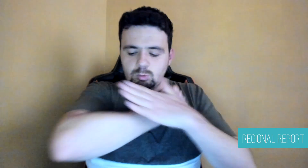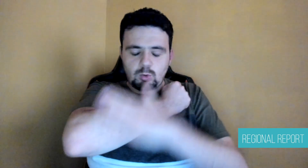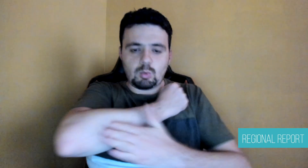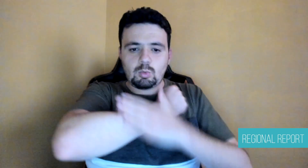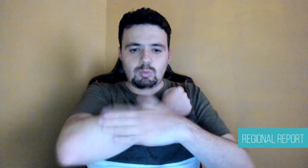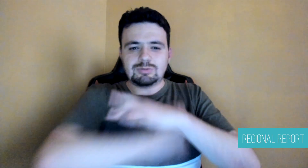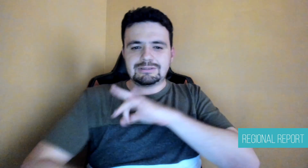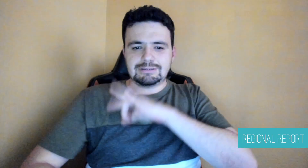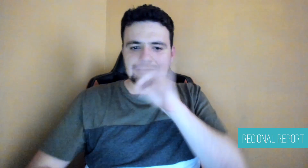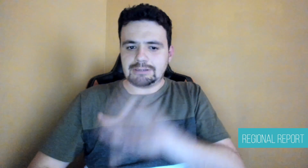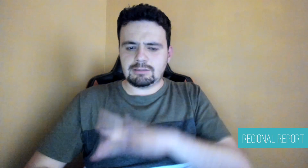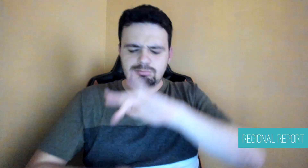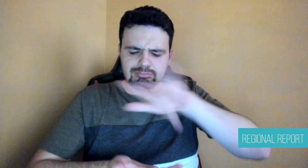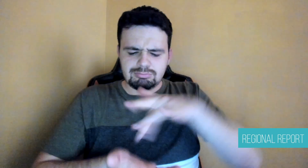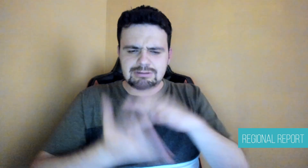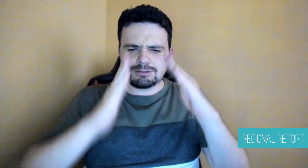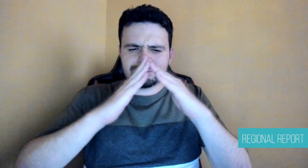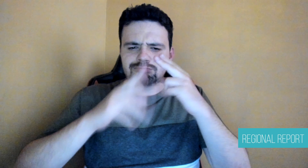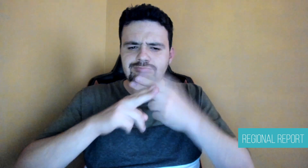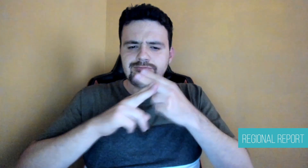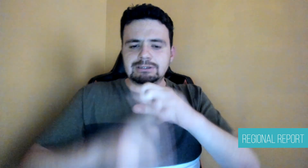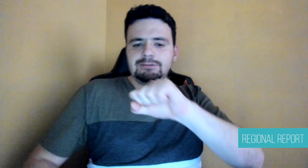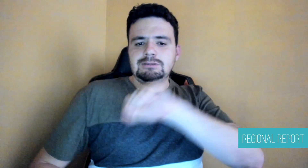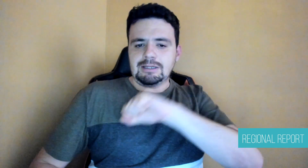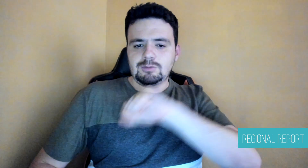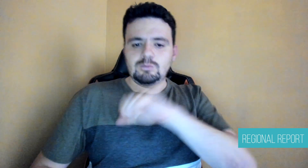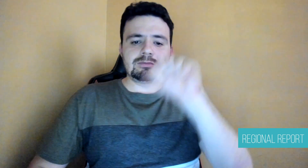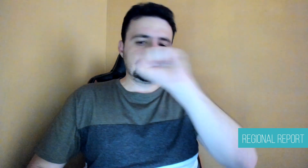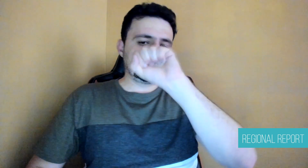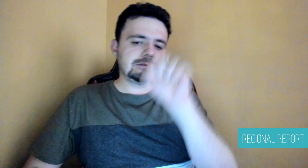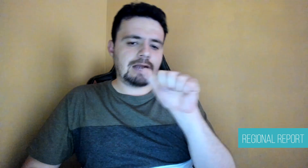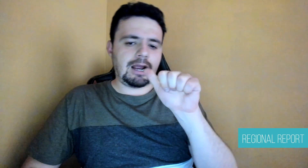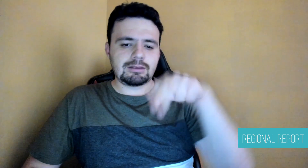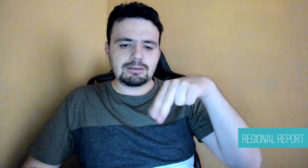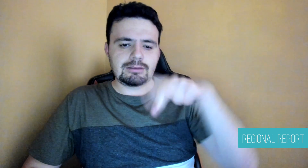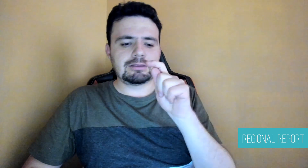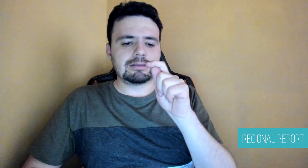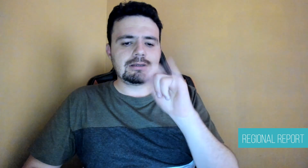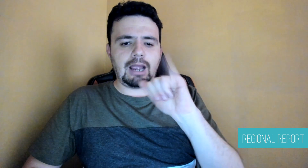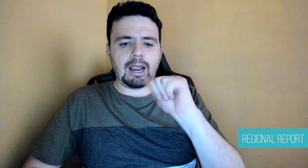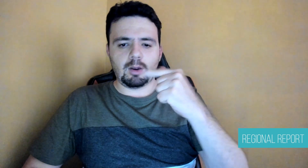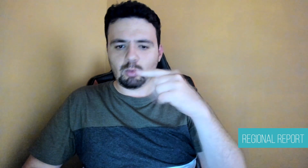In the city of Santiago, Chile, a Claro Chile company